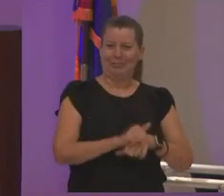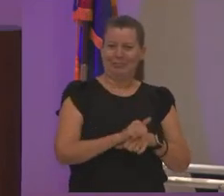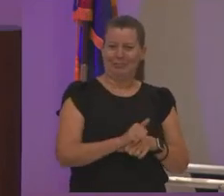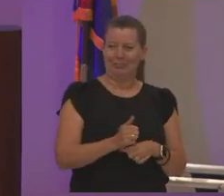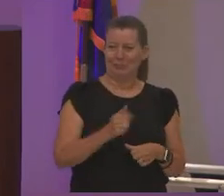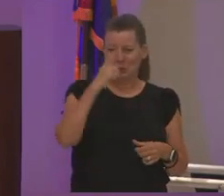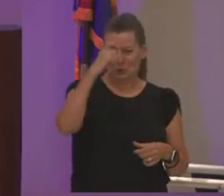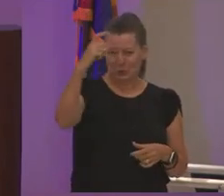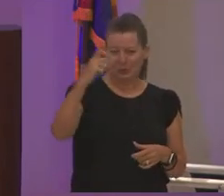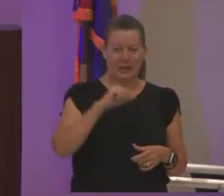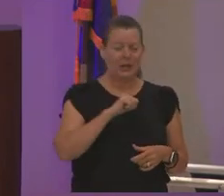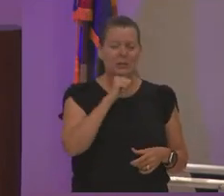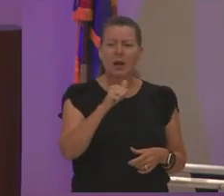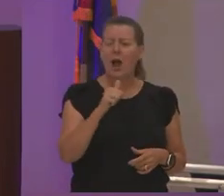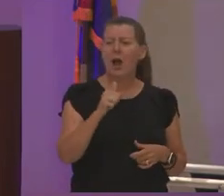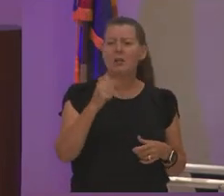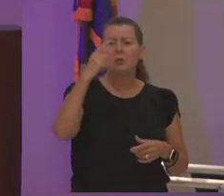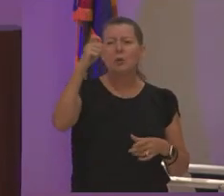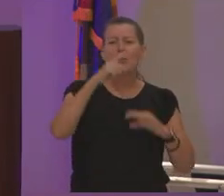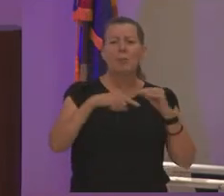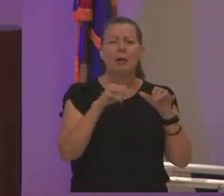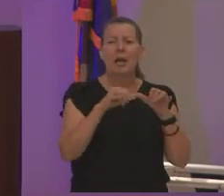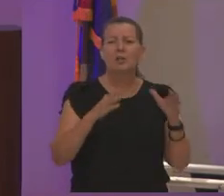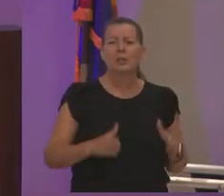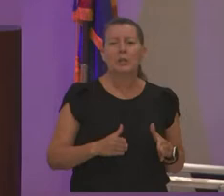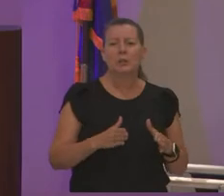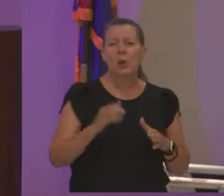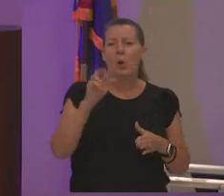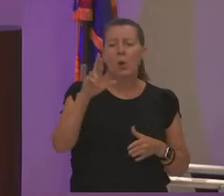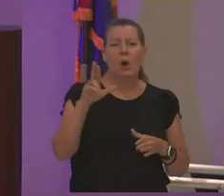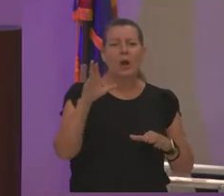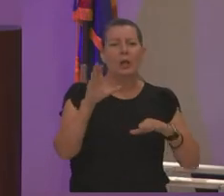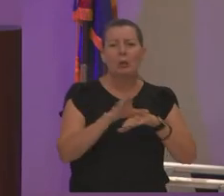to be engineers we weren't socialized to be the computer scientists we weren't socialized to think